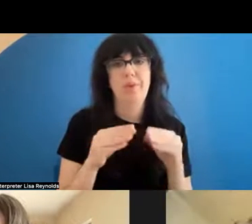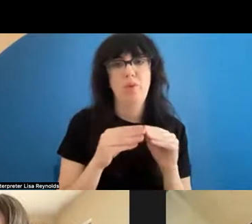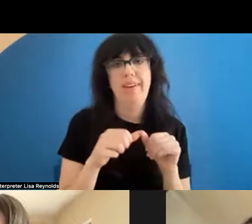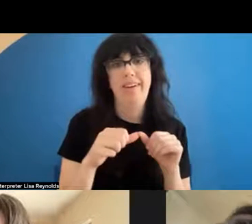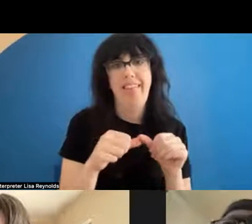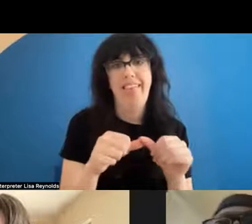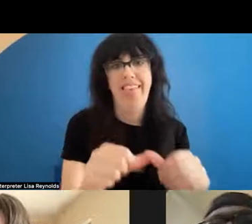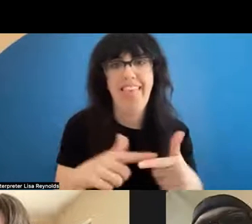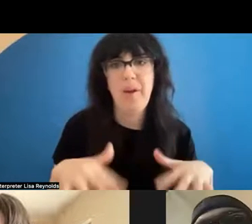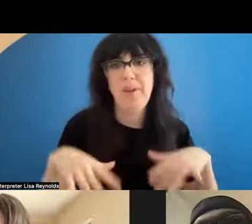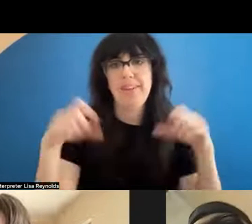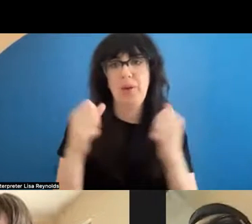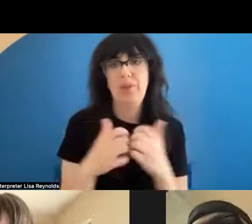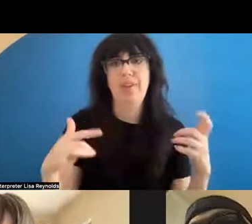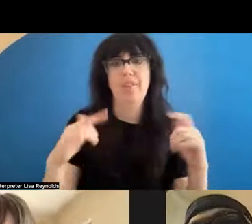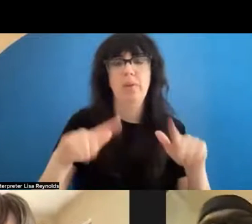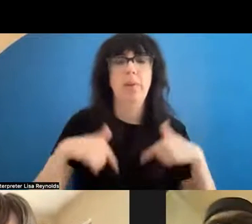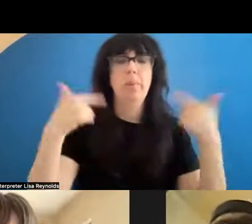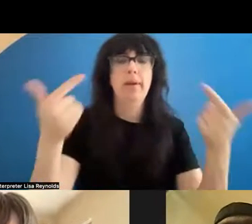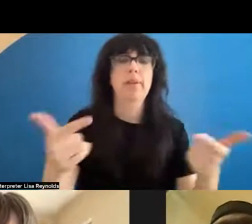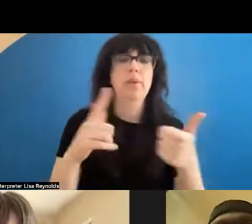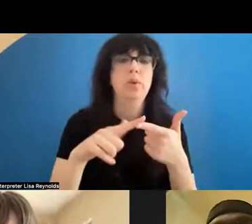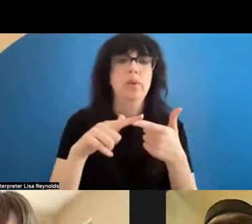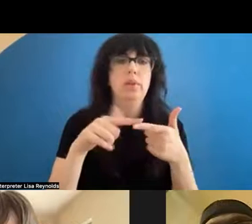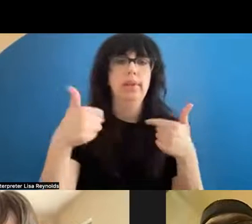. I'm going to pass it to the next.